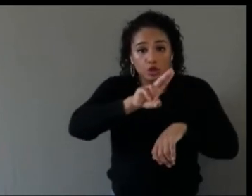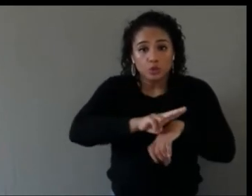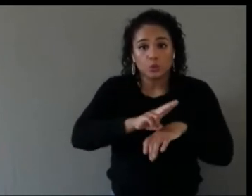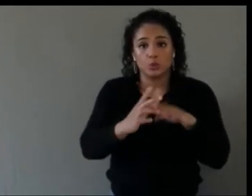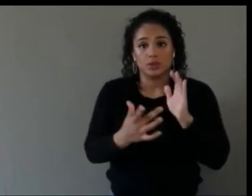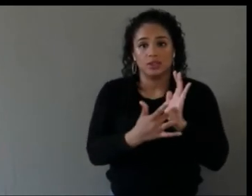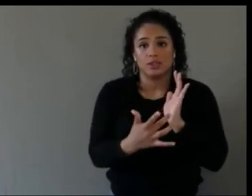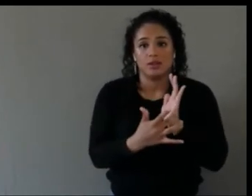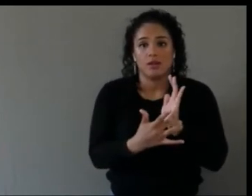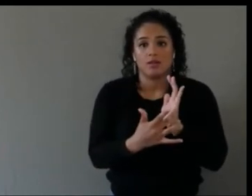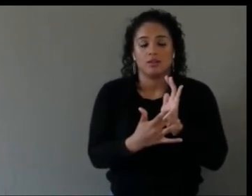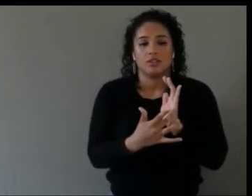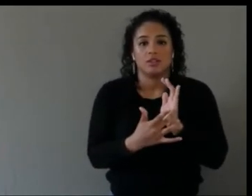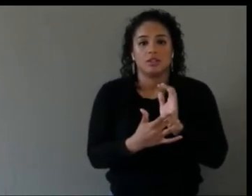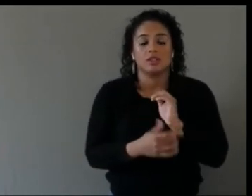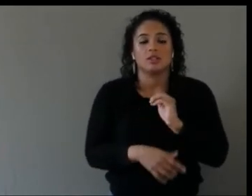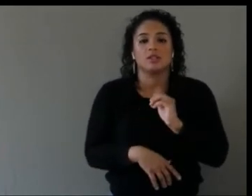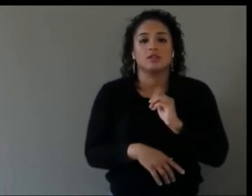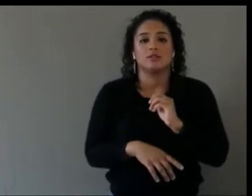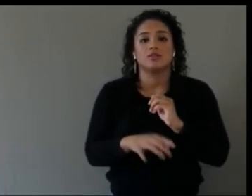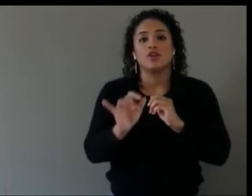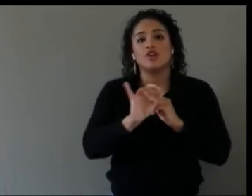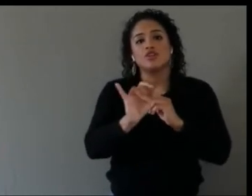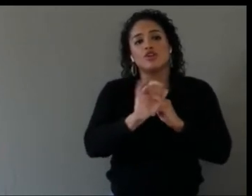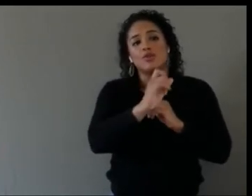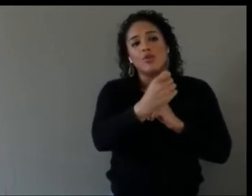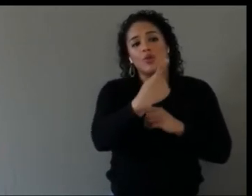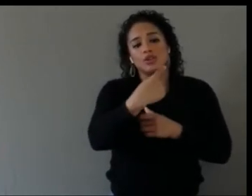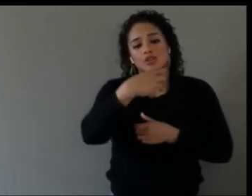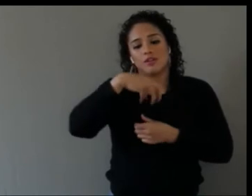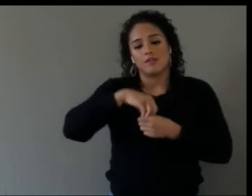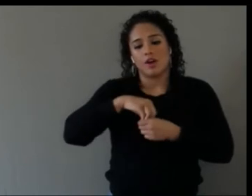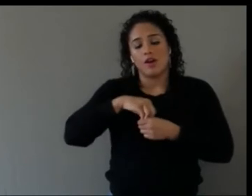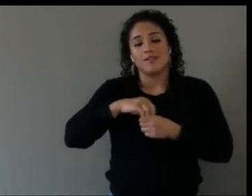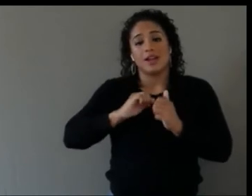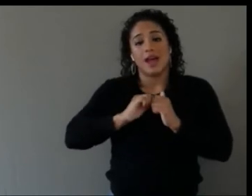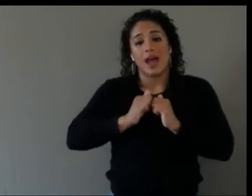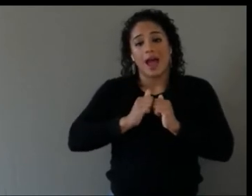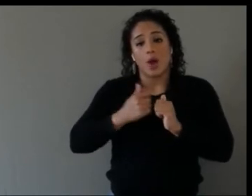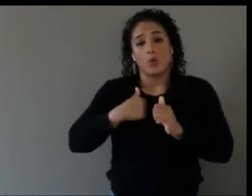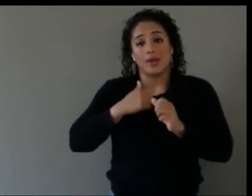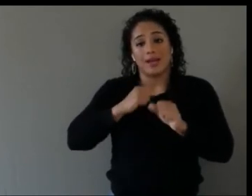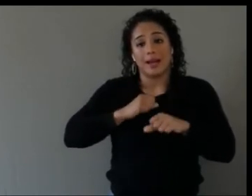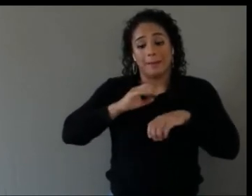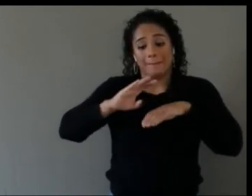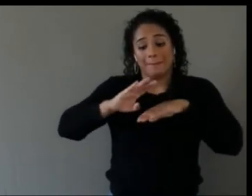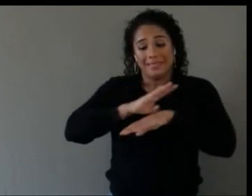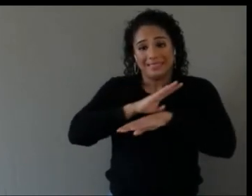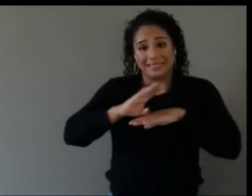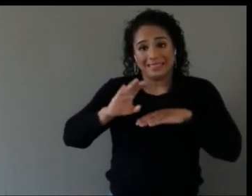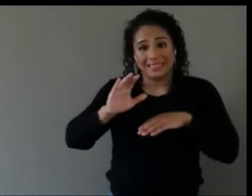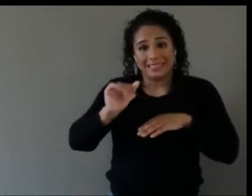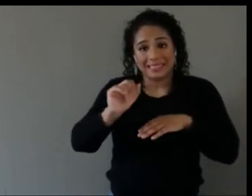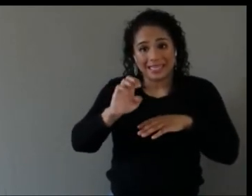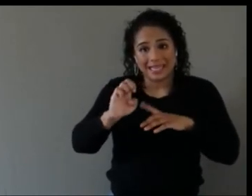a question about being able to really articulate the business case so that we can have more